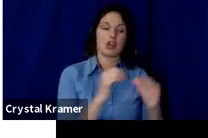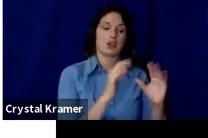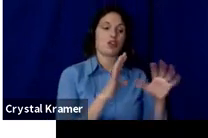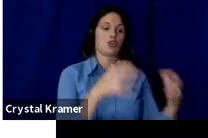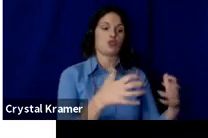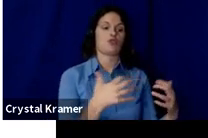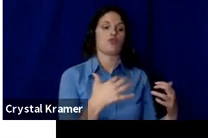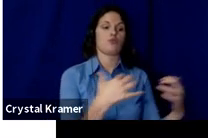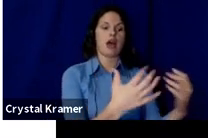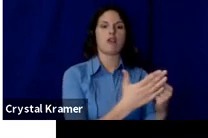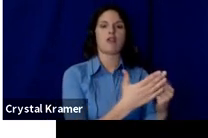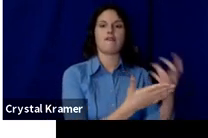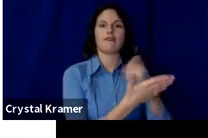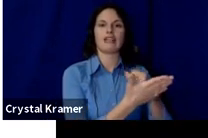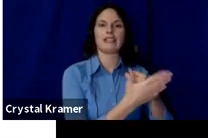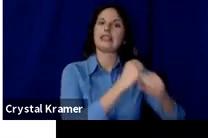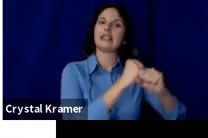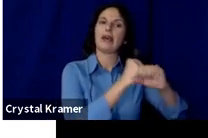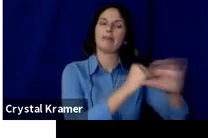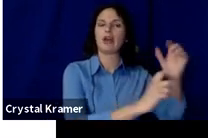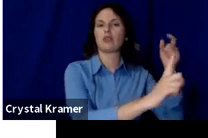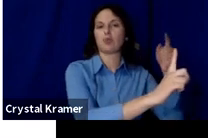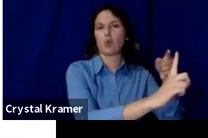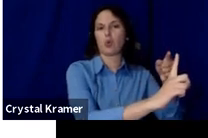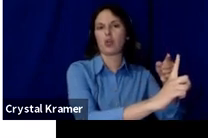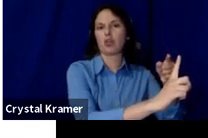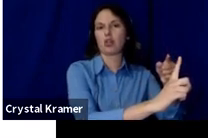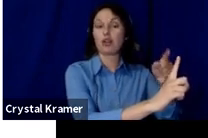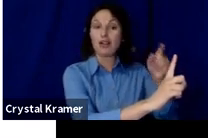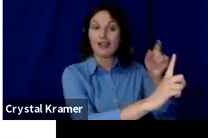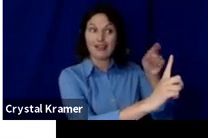You need to know how your campaign will support your overall project.